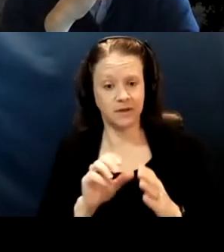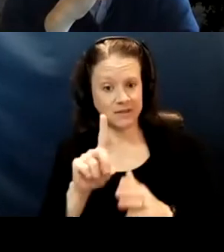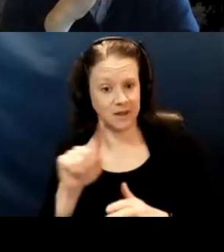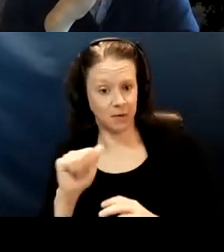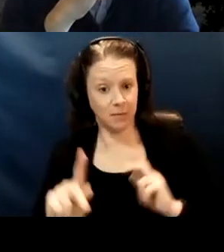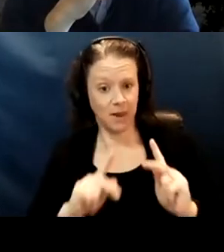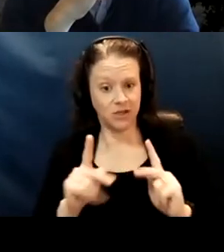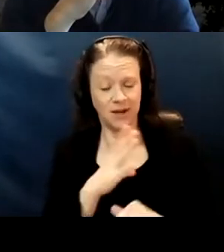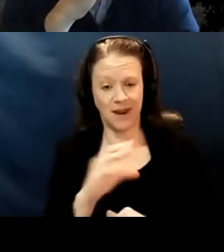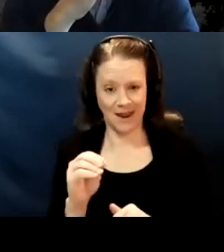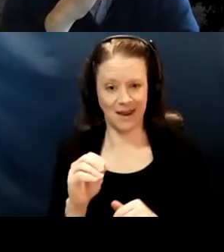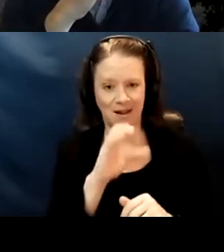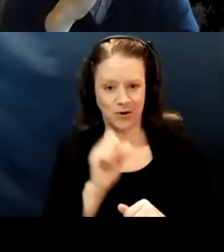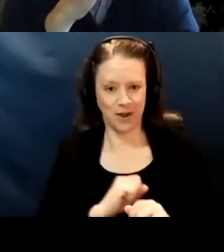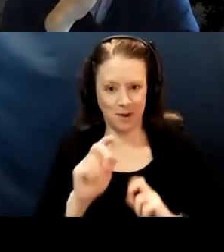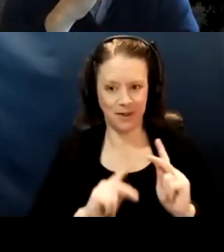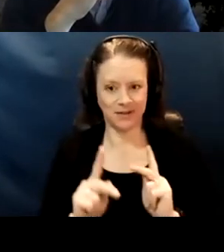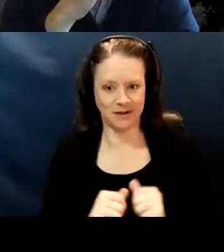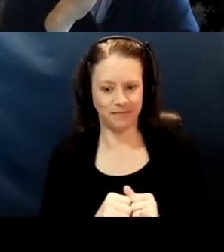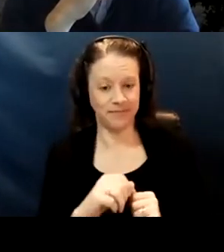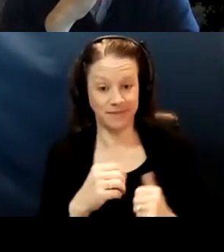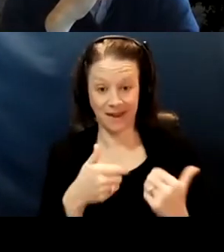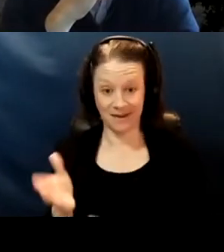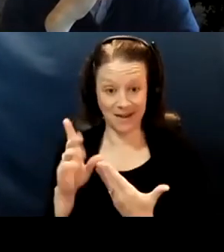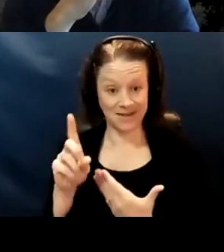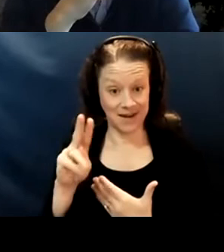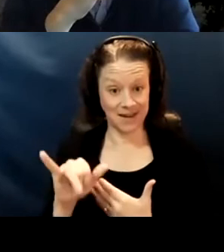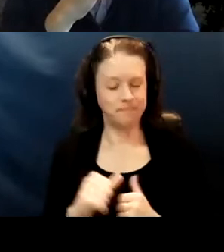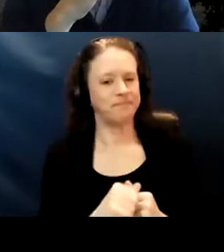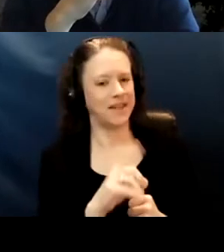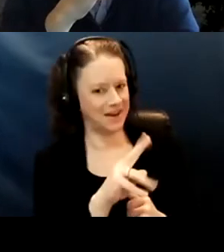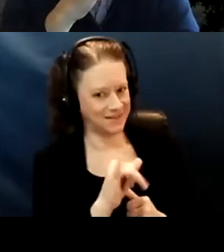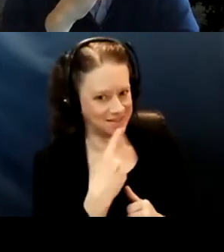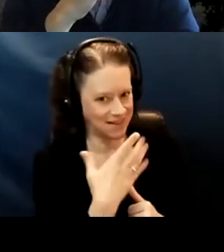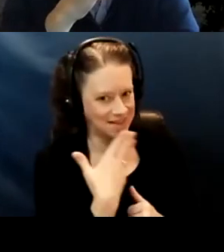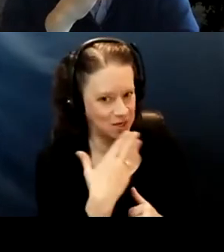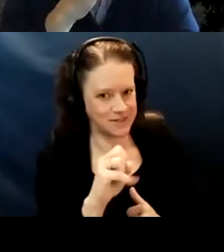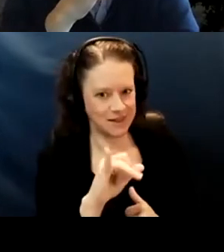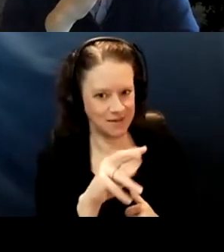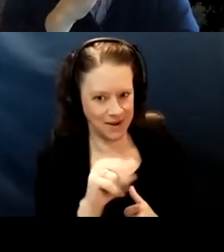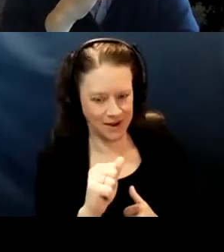Thank you Sylvia, for a very kind introduction. Thank you for all the work in assembling today's town hall